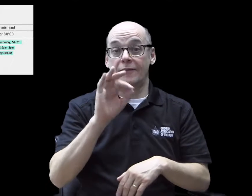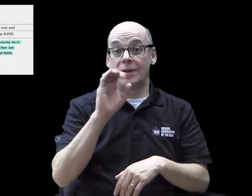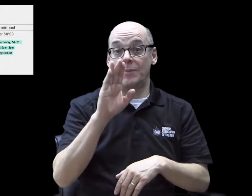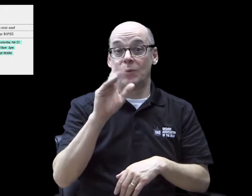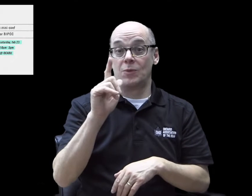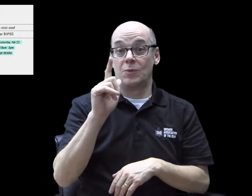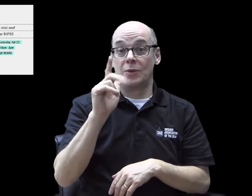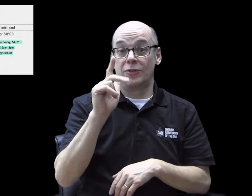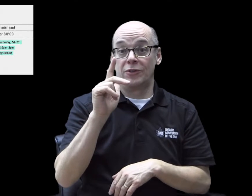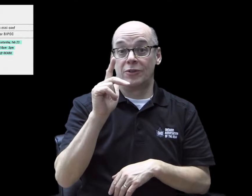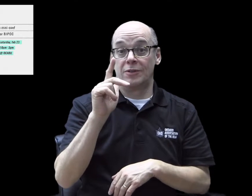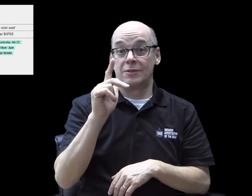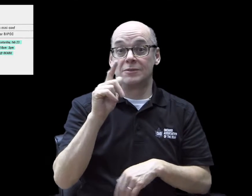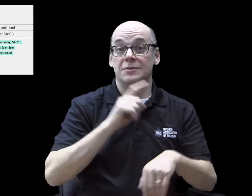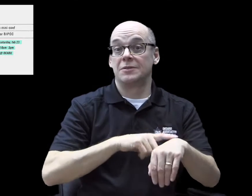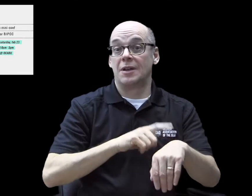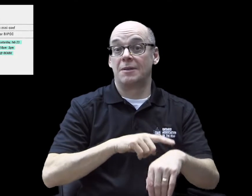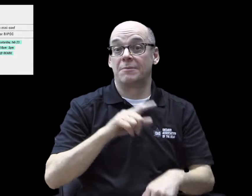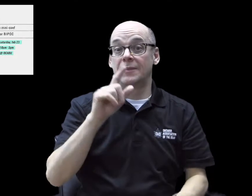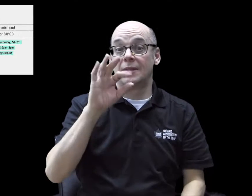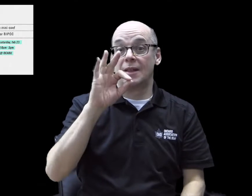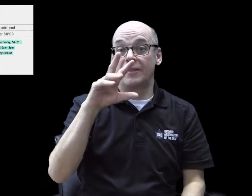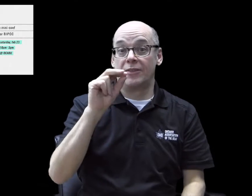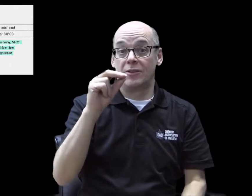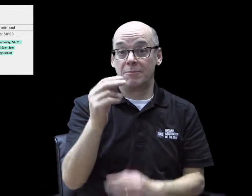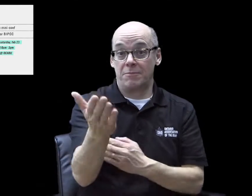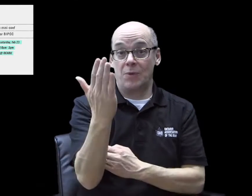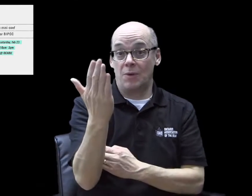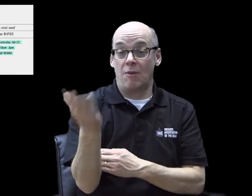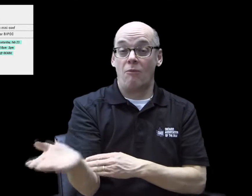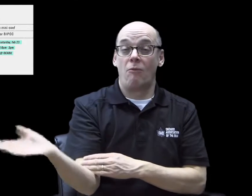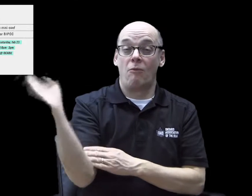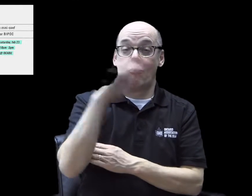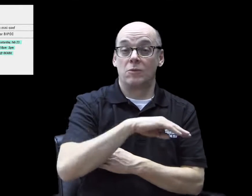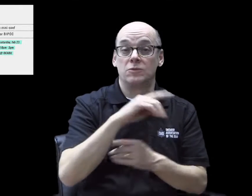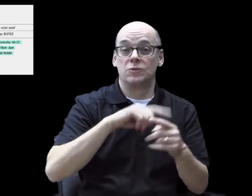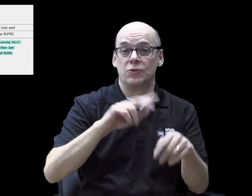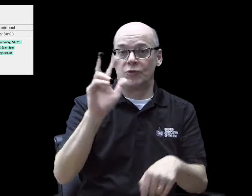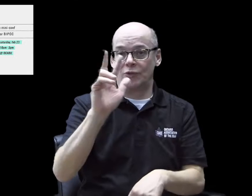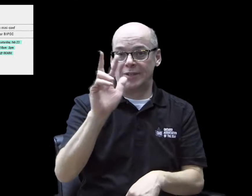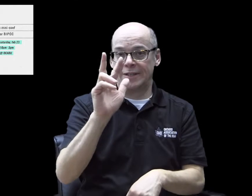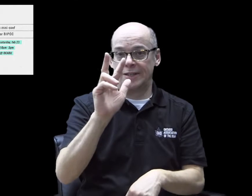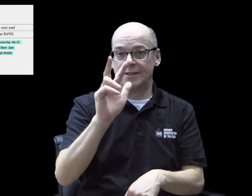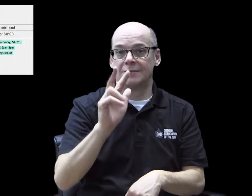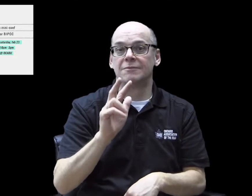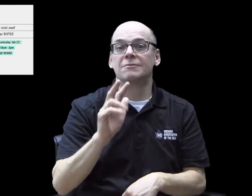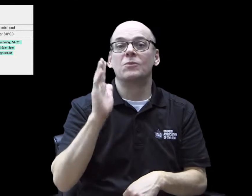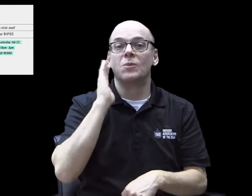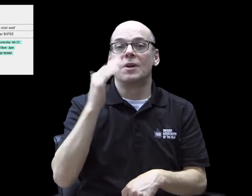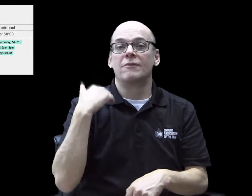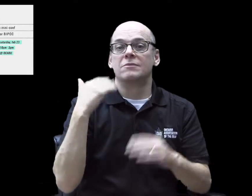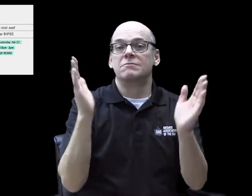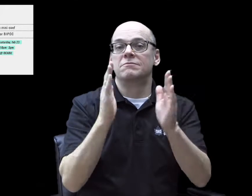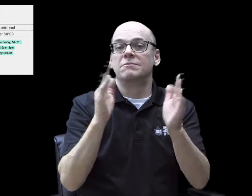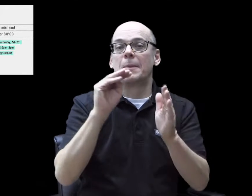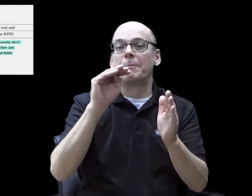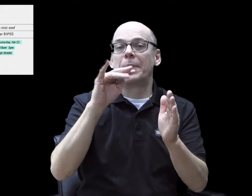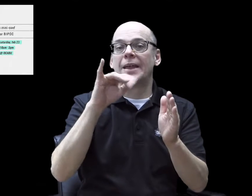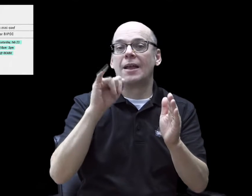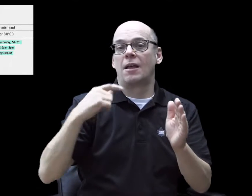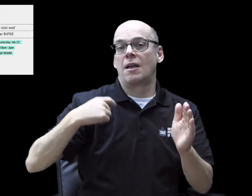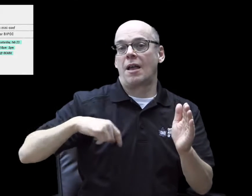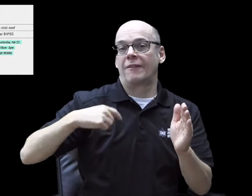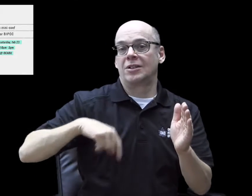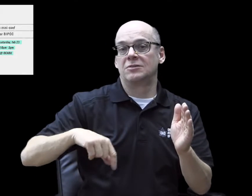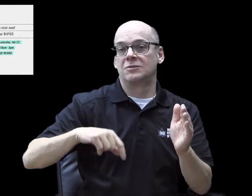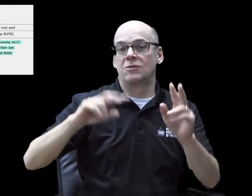On February 23rd, from 9:30am to 3pm, there will be a mini conference,